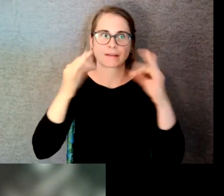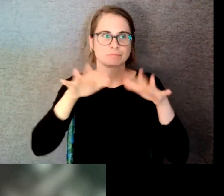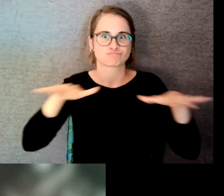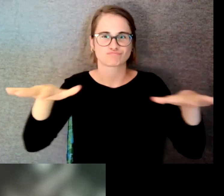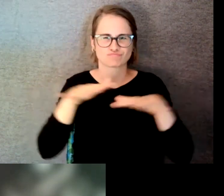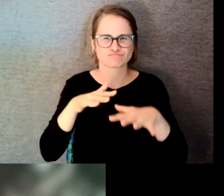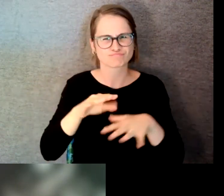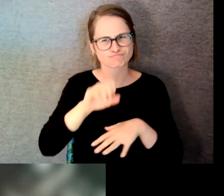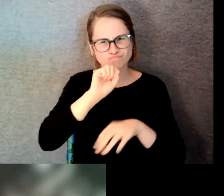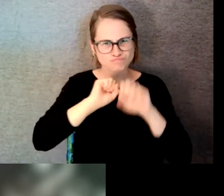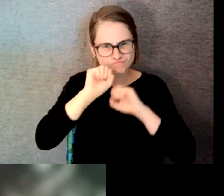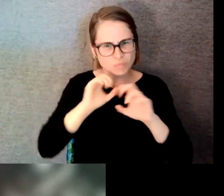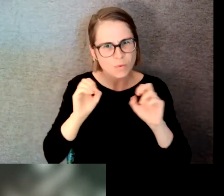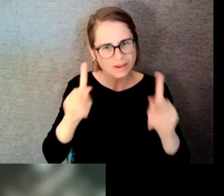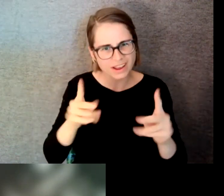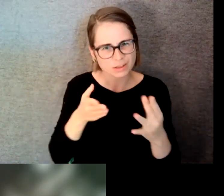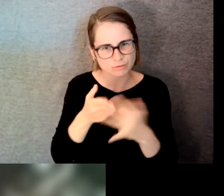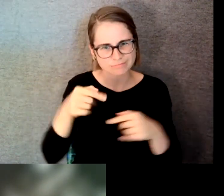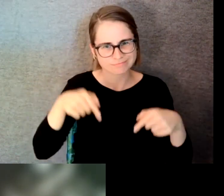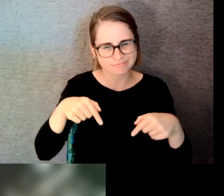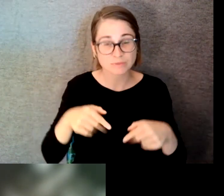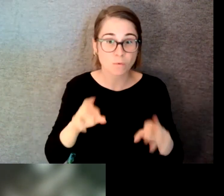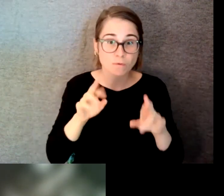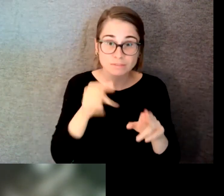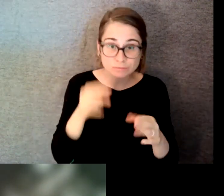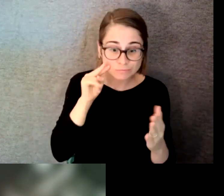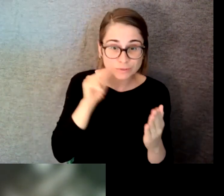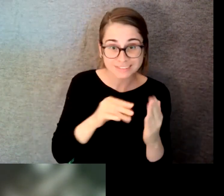saw our email about the launch of Tigers Connect our new platform that allows students to reach